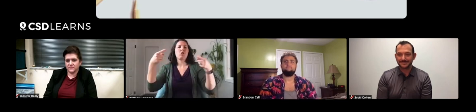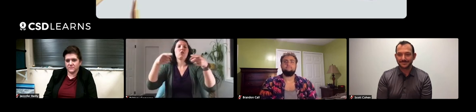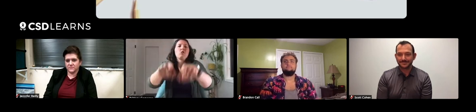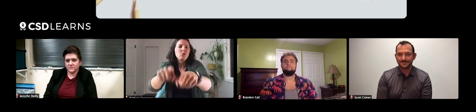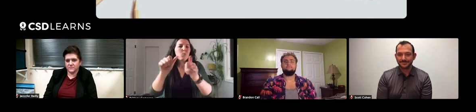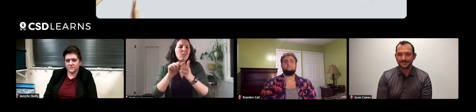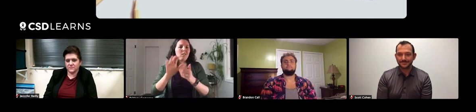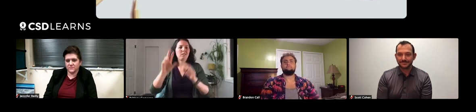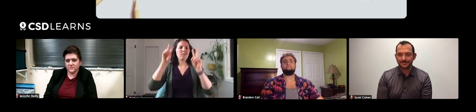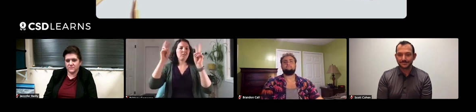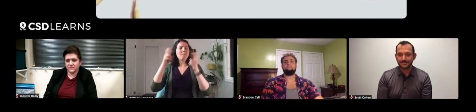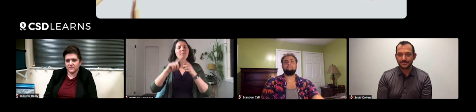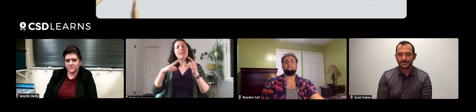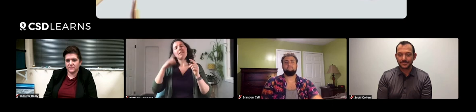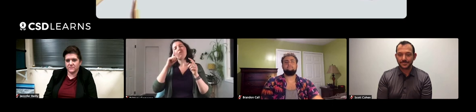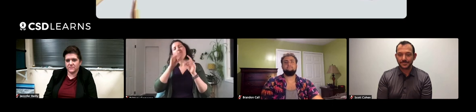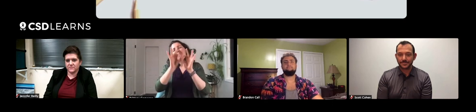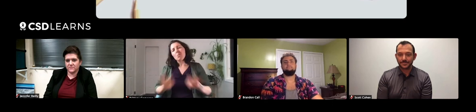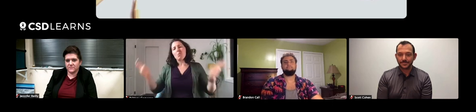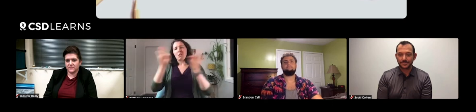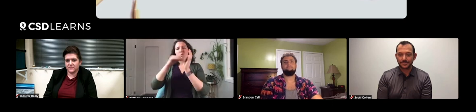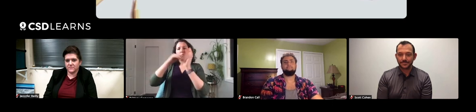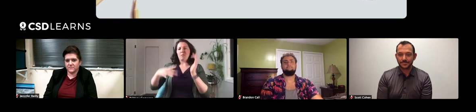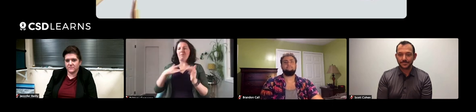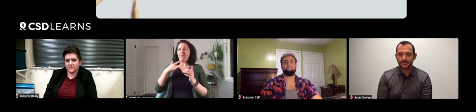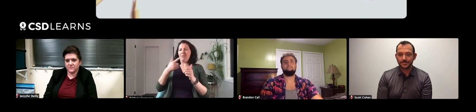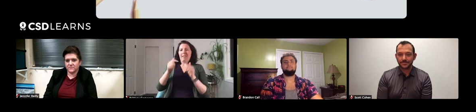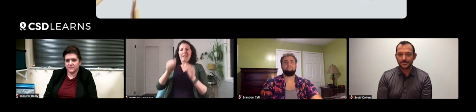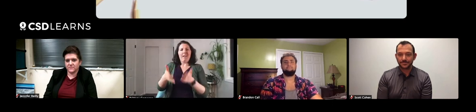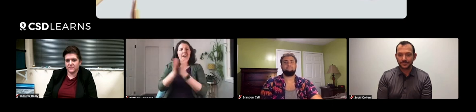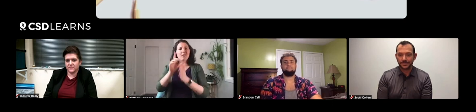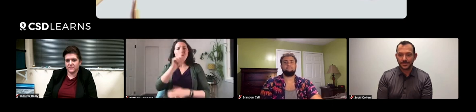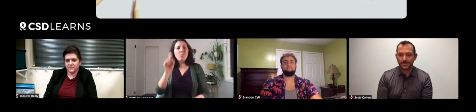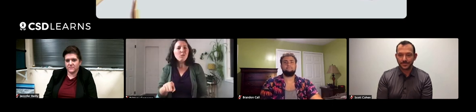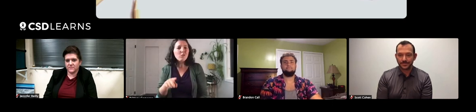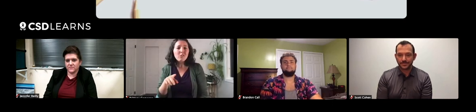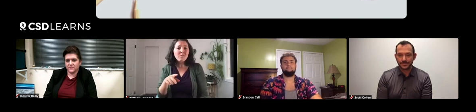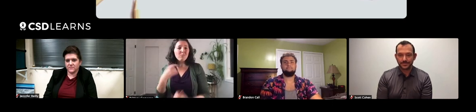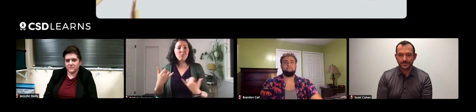of the topic that you're trying to teach. It's important students feel like they can ask a lot of questions.